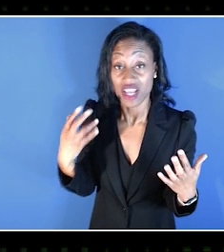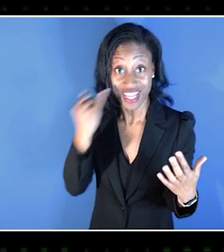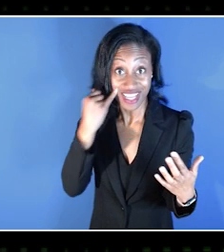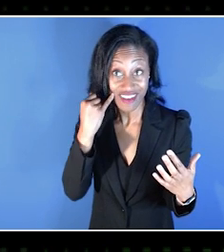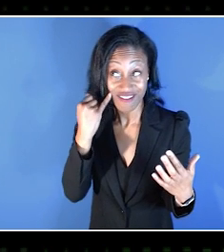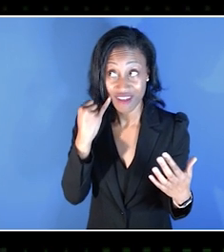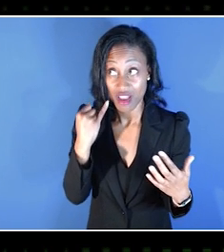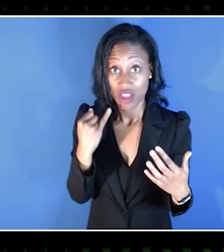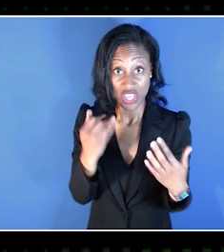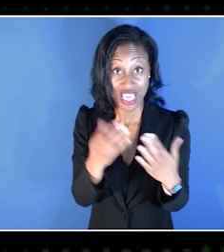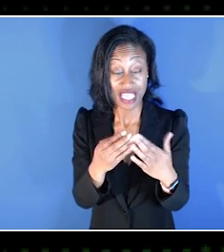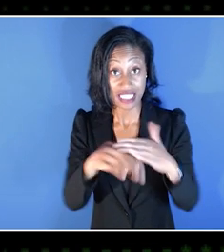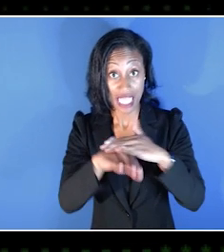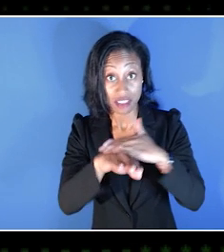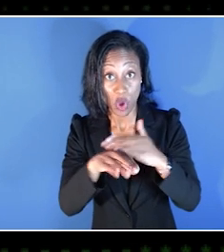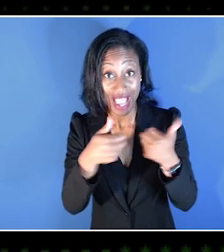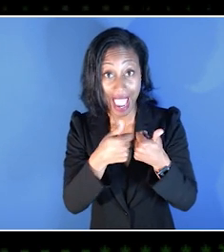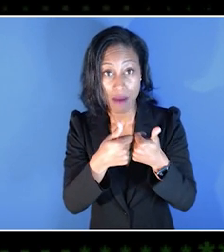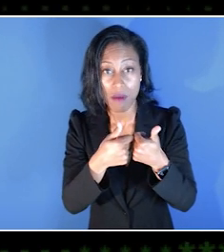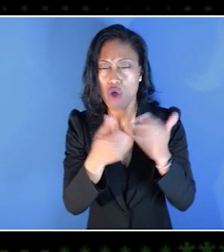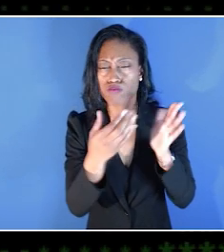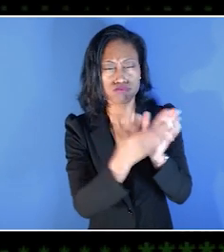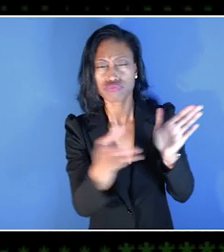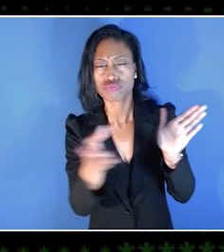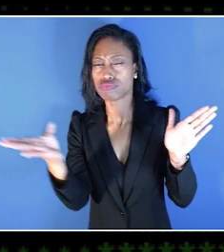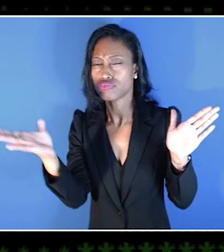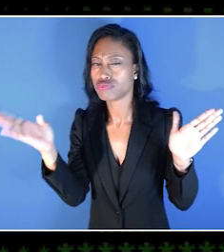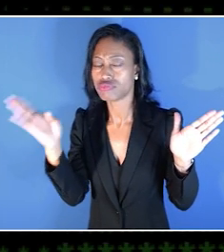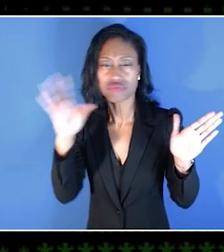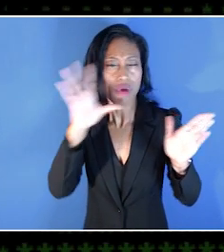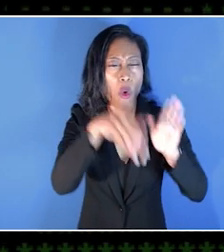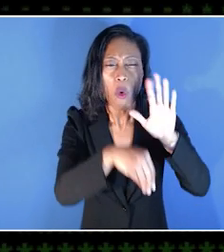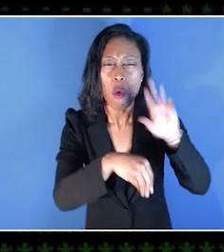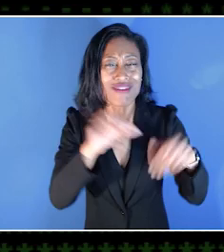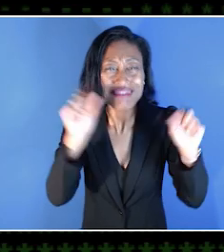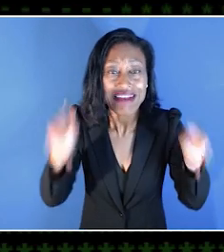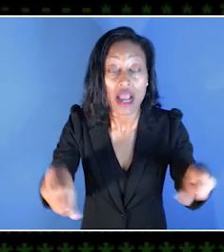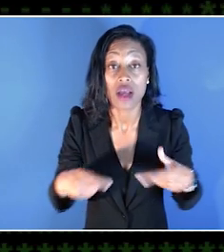when it's accessible, and an even better example of that is the fact that I have rheumatoid arthritis,